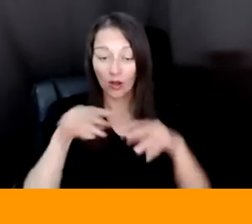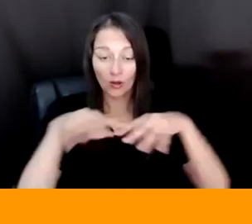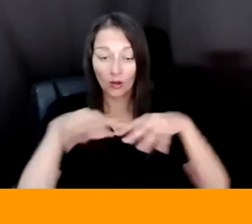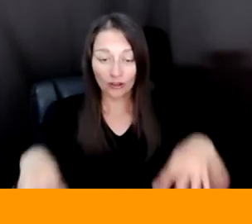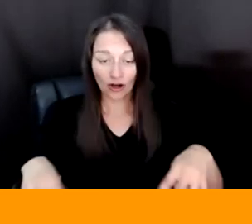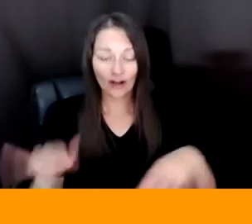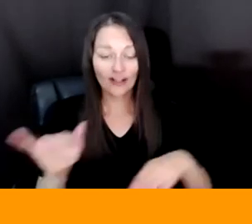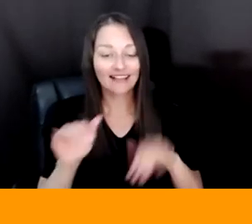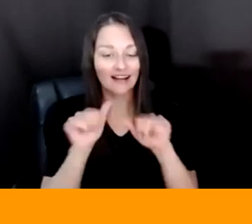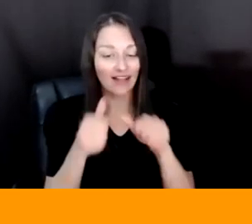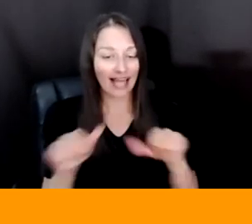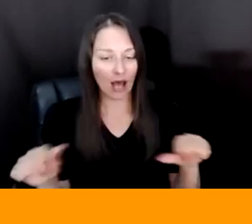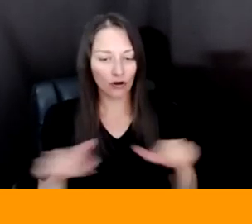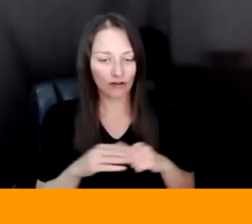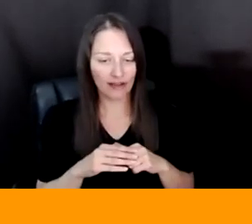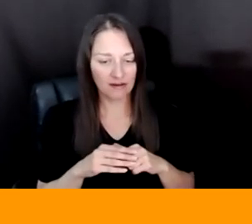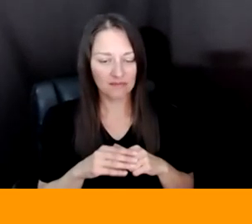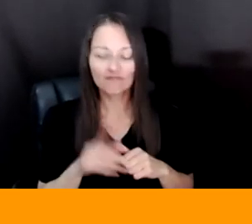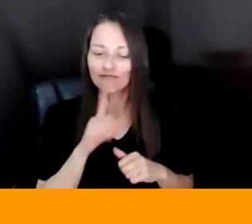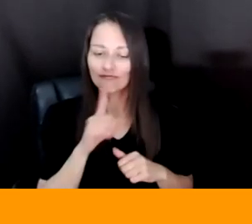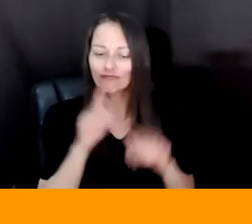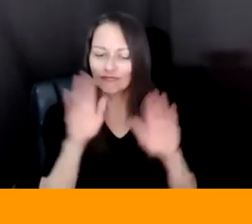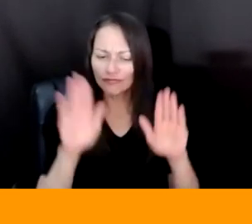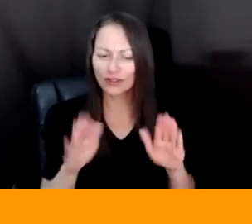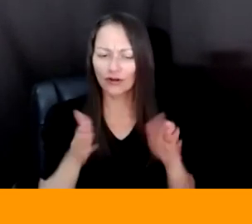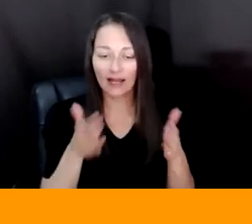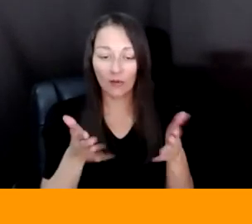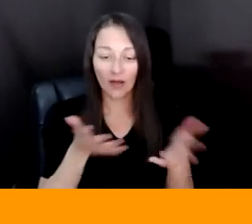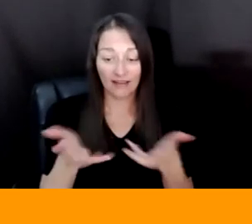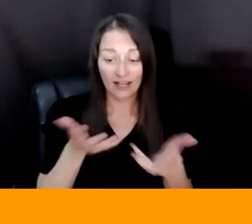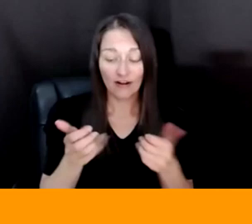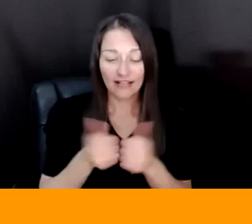AND A REALLY GREAT WAY OF INTERACTING WITH AN ALGORITHM IS REDUCING THAT BARRIER OF NOT EVEN